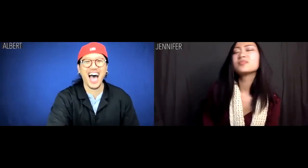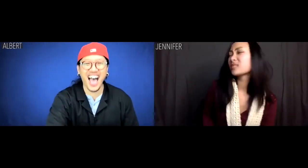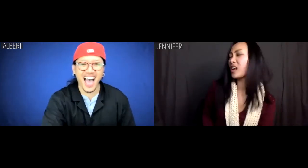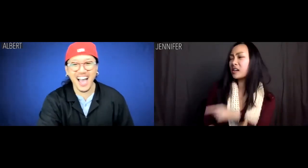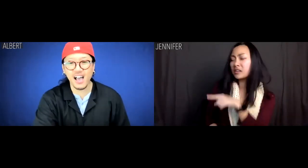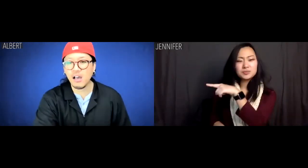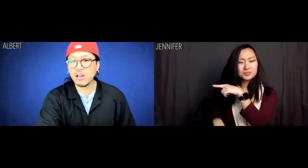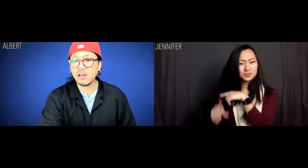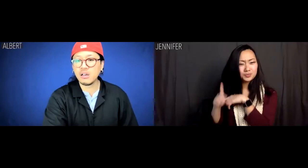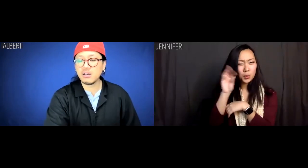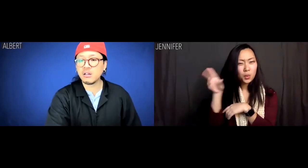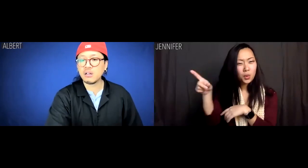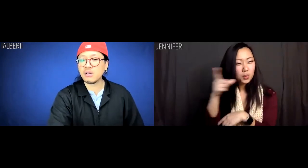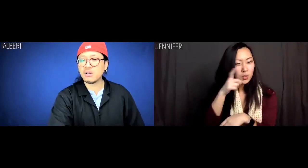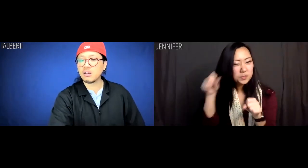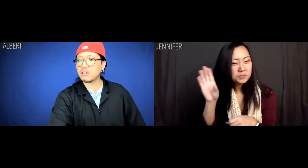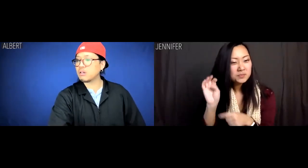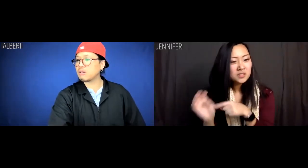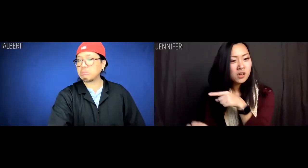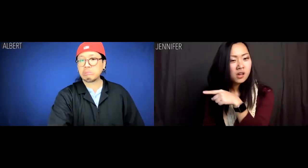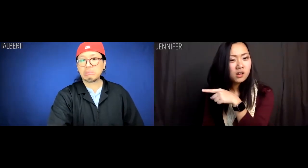Who could that be?